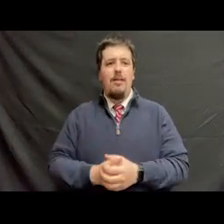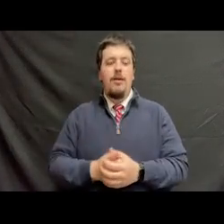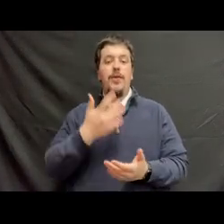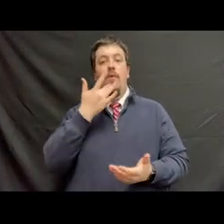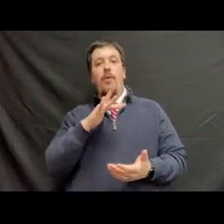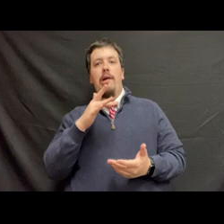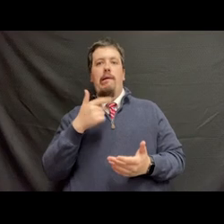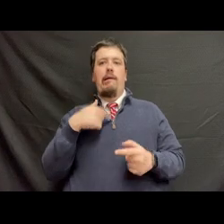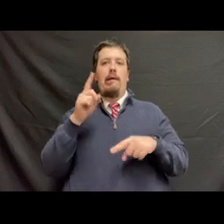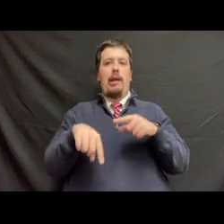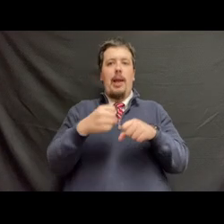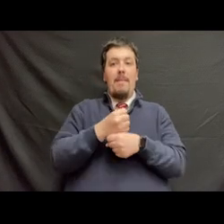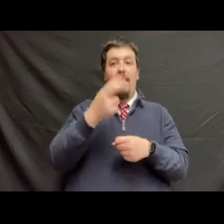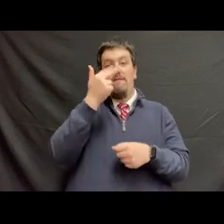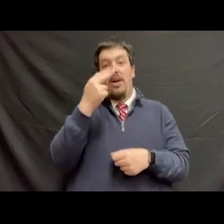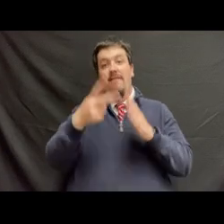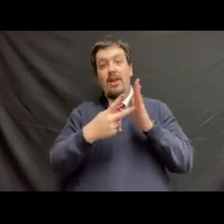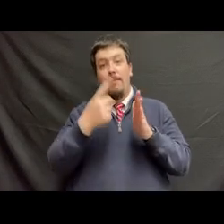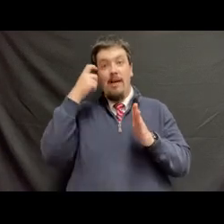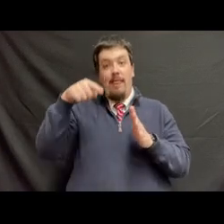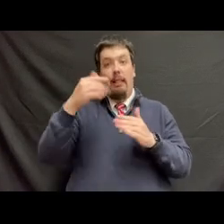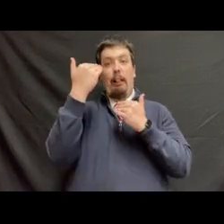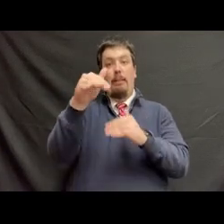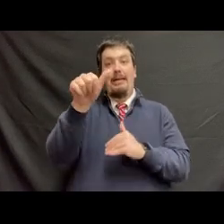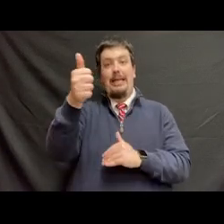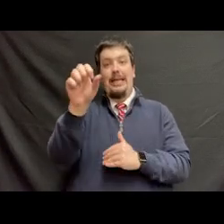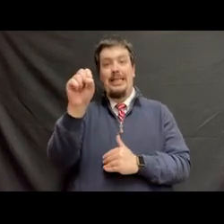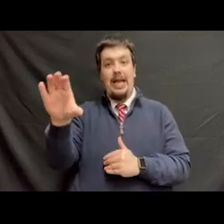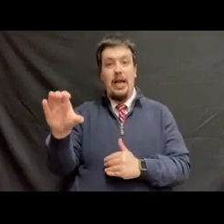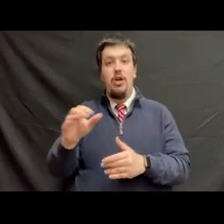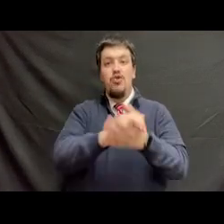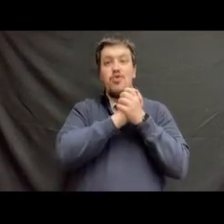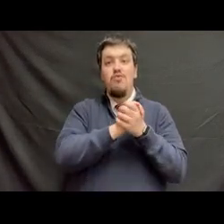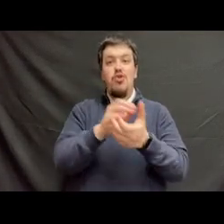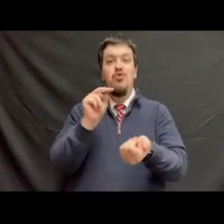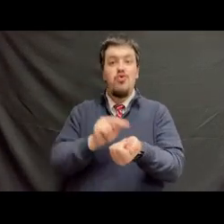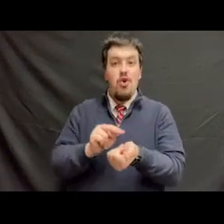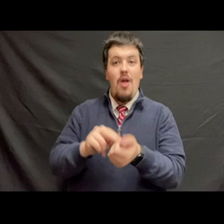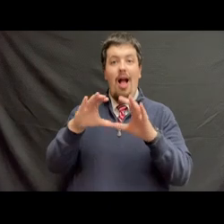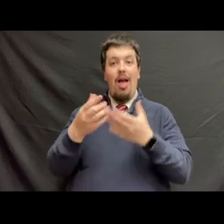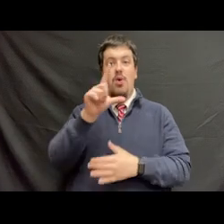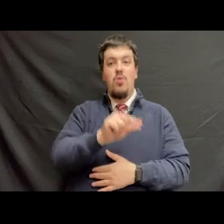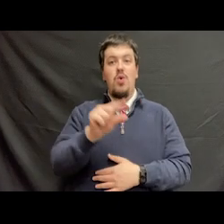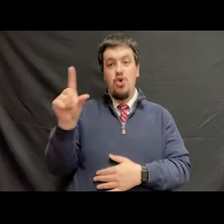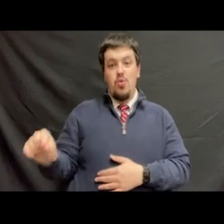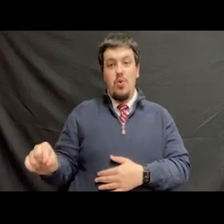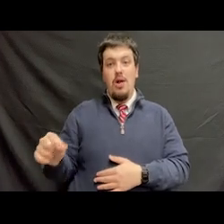Unfortunately I can not make a funny video for y'all because this video can only be 10 seconds, so congrats to the nursing class of 2020,